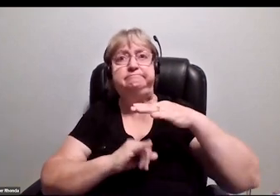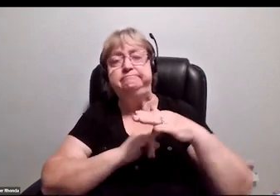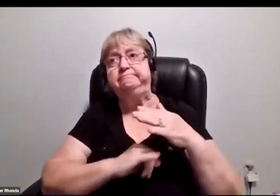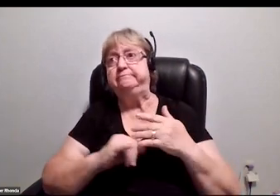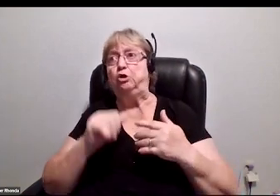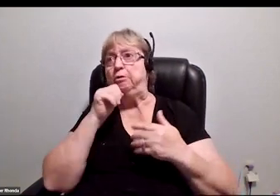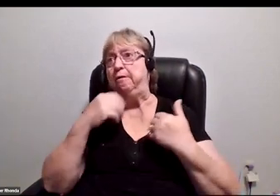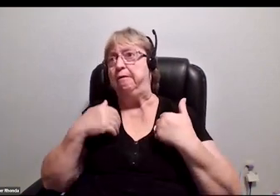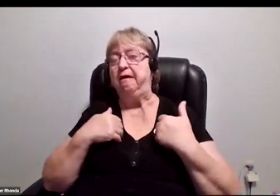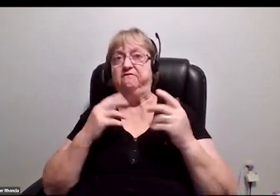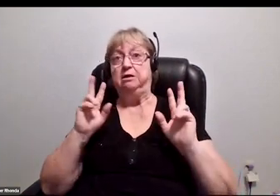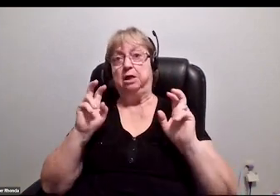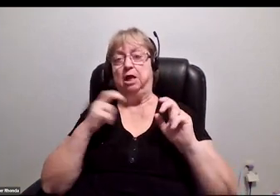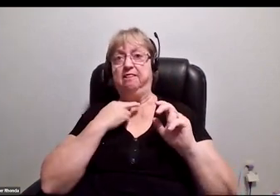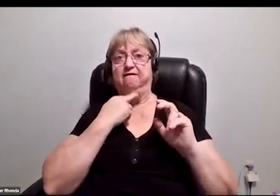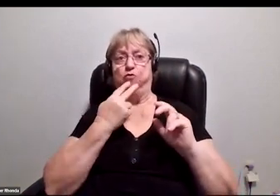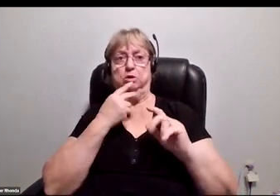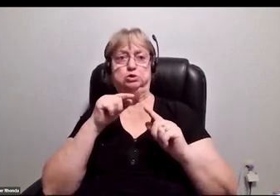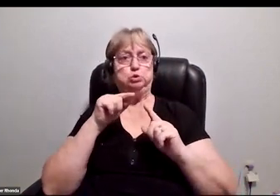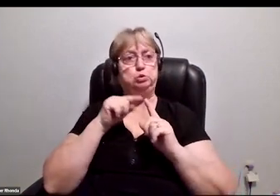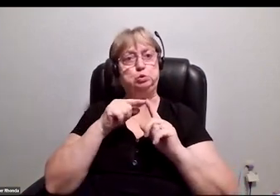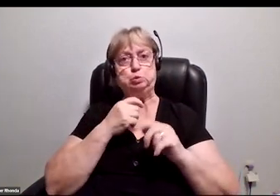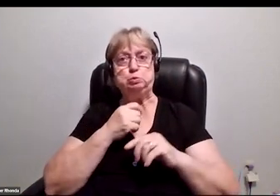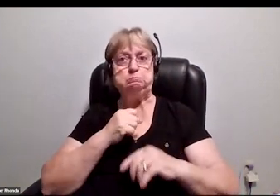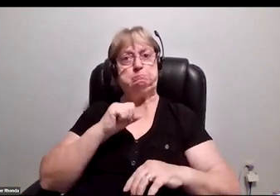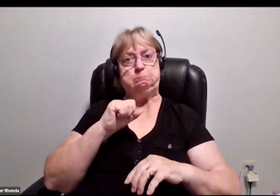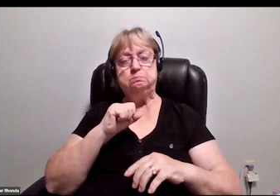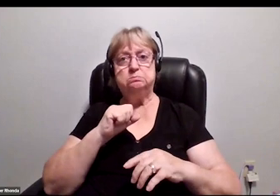the voice to be able to stand up to different industry firms,